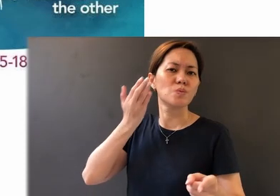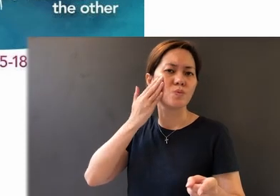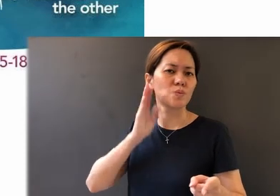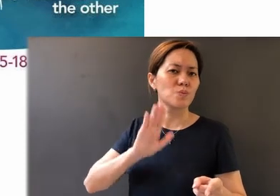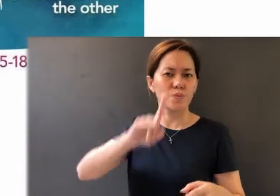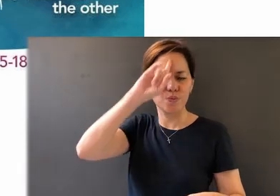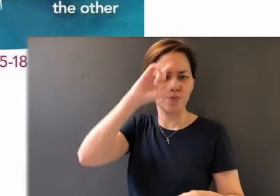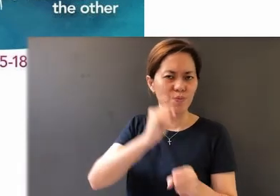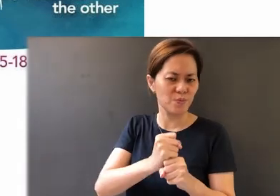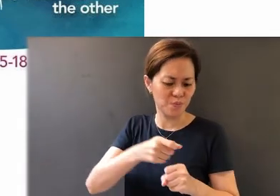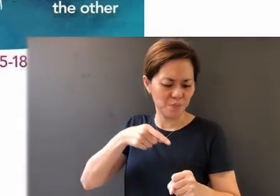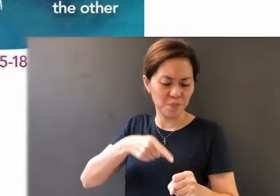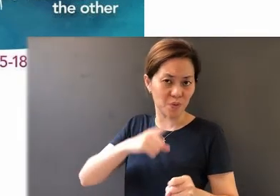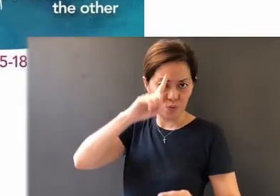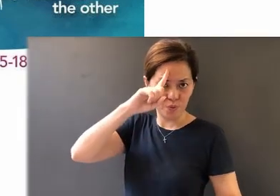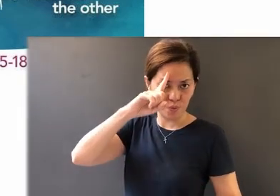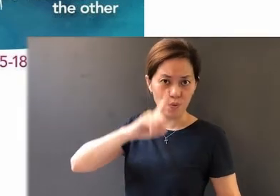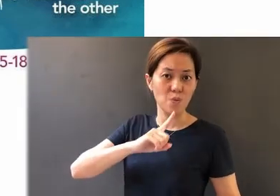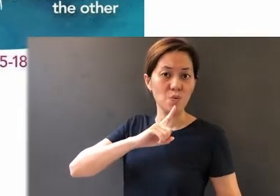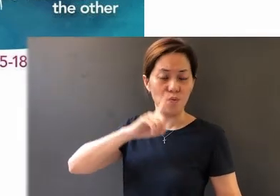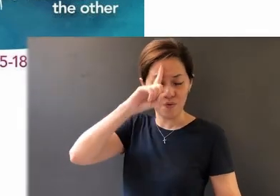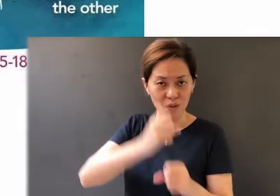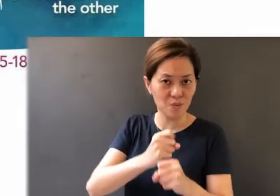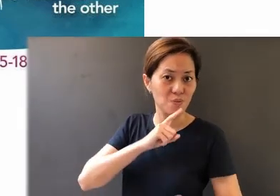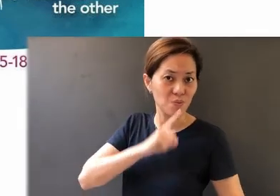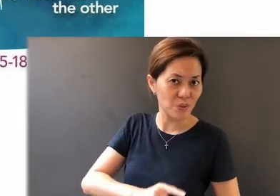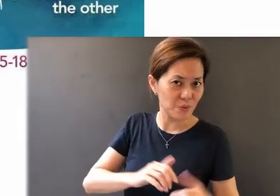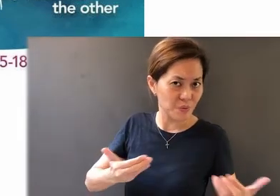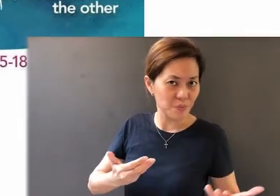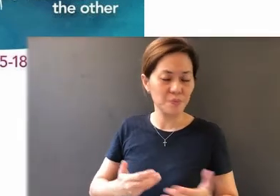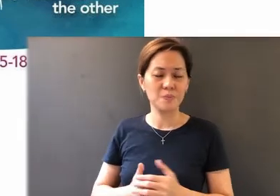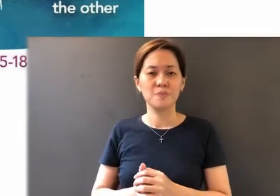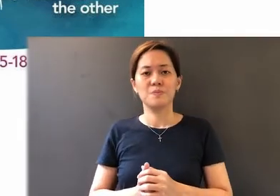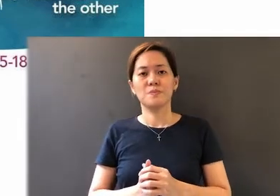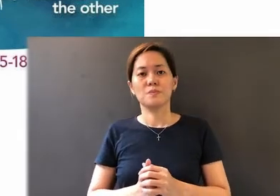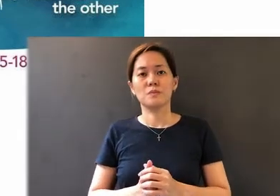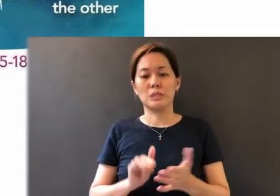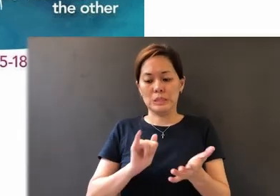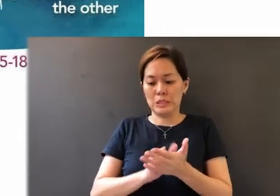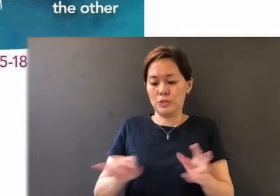faith is real? This is the theme